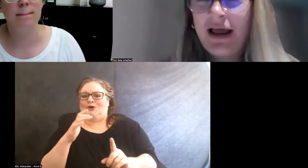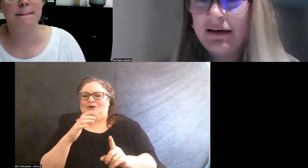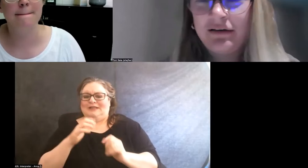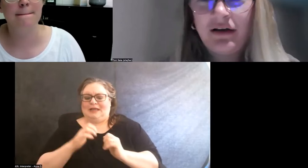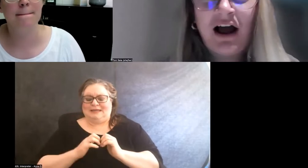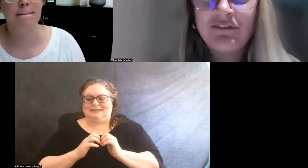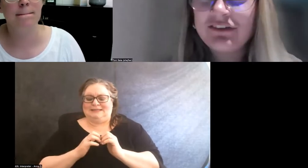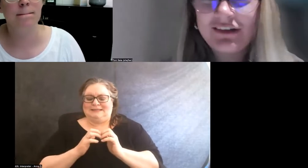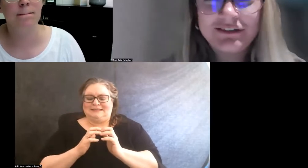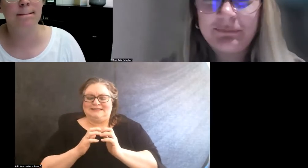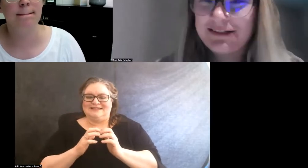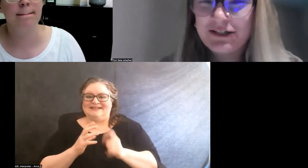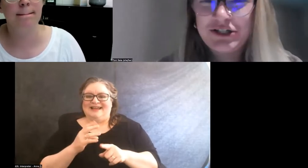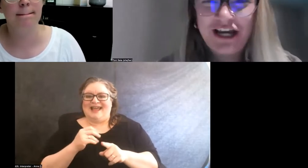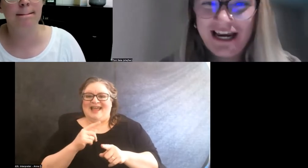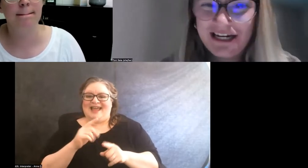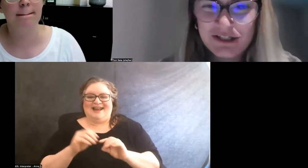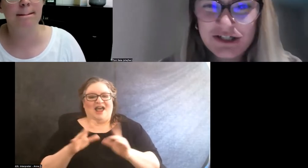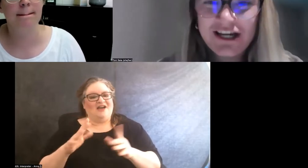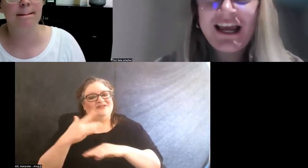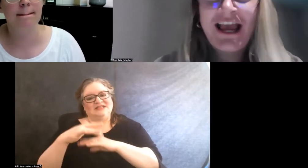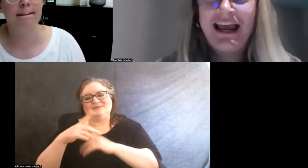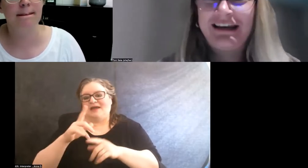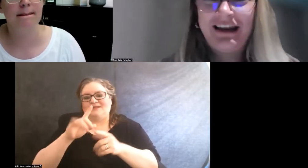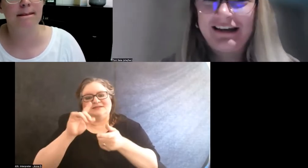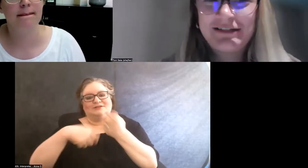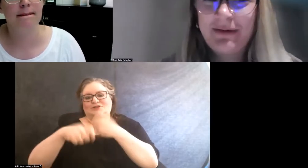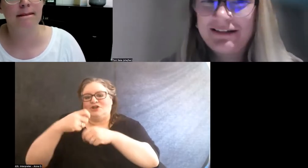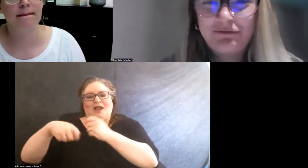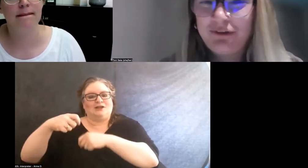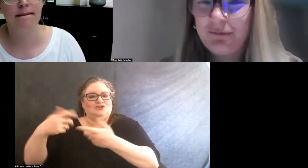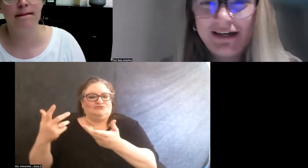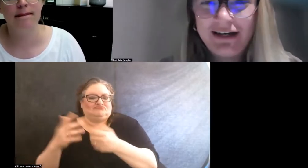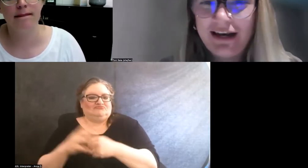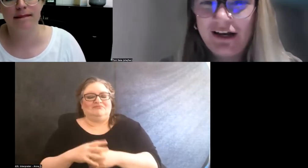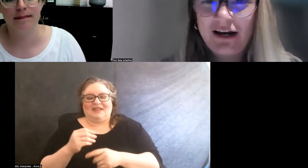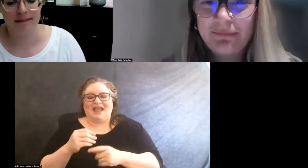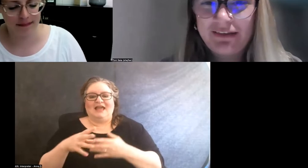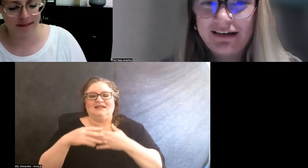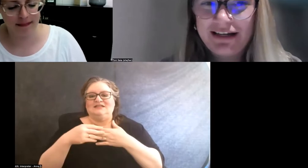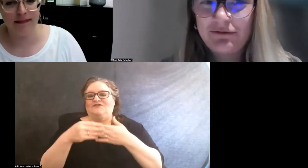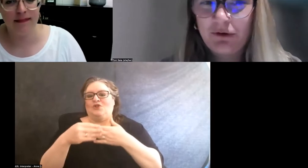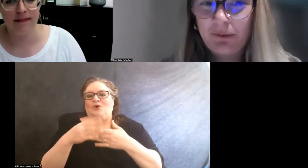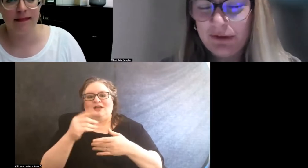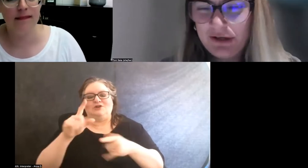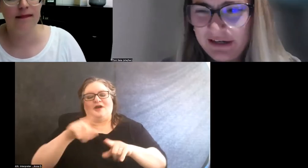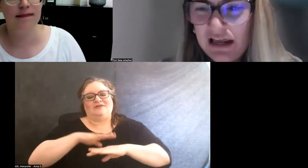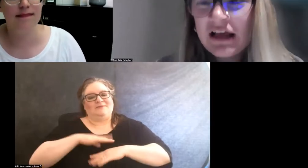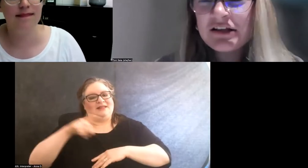And obviously, spaces change and space is fluid and you gotta meet the needs of your community.